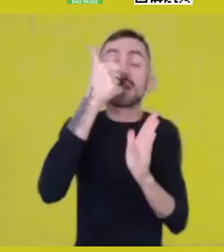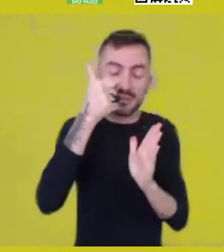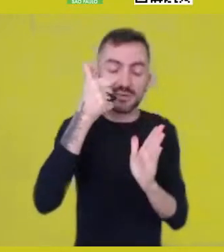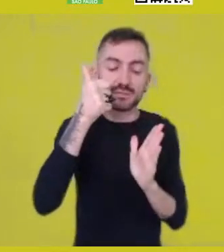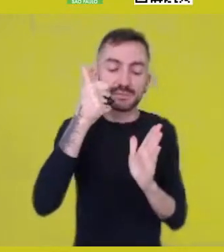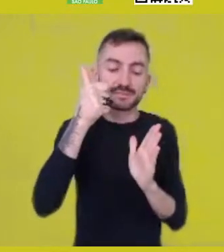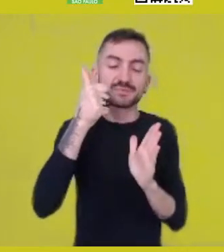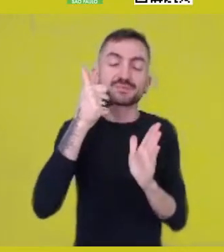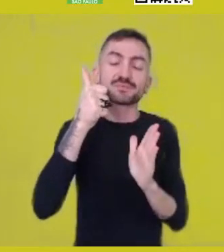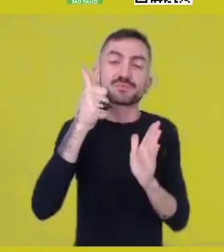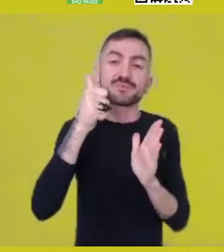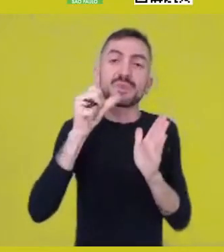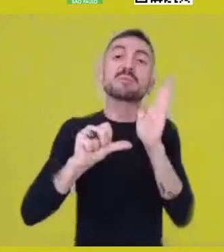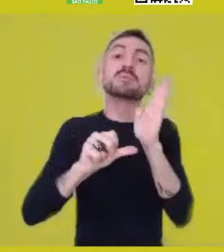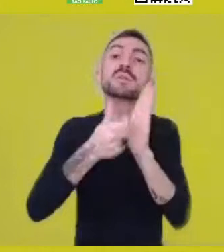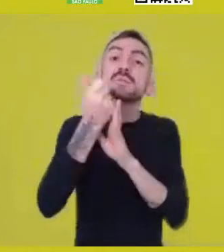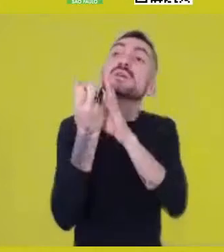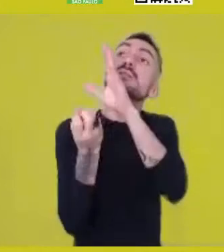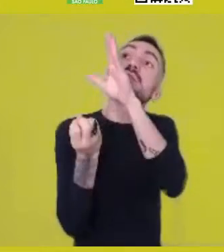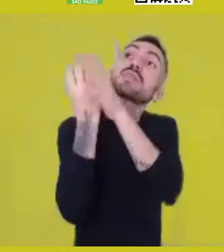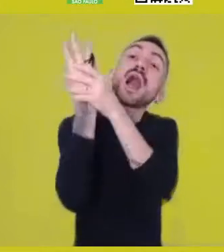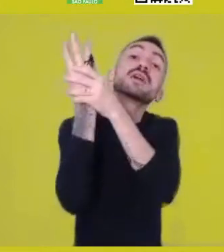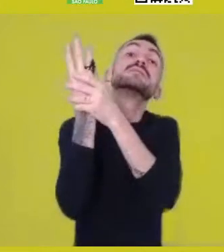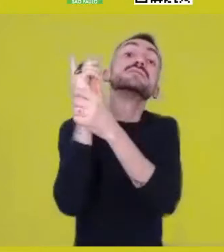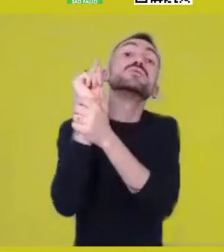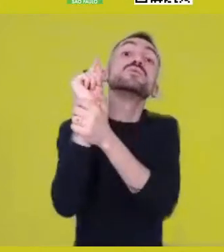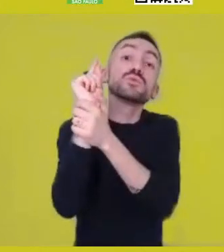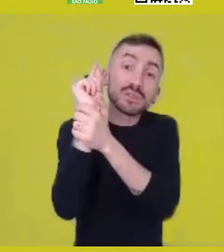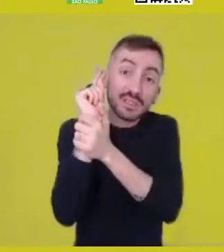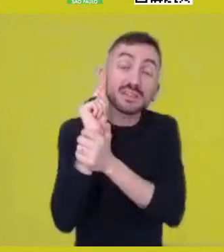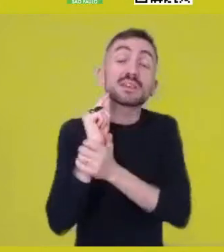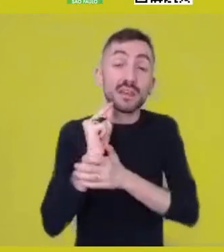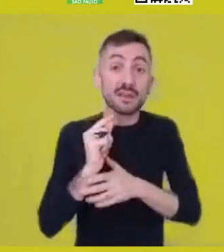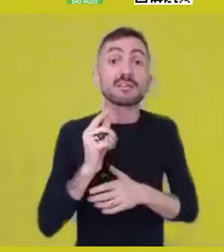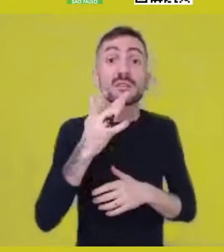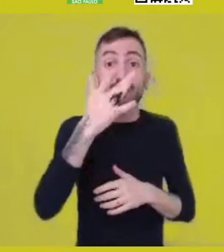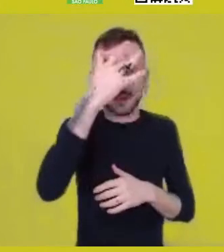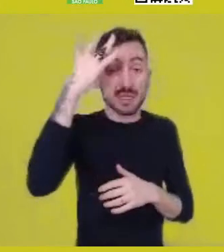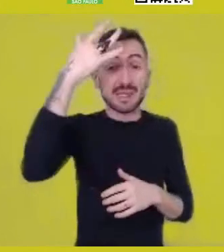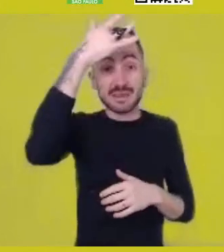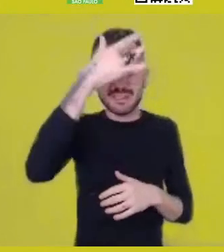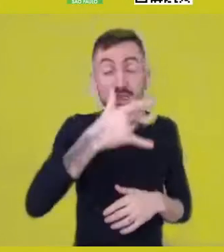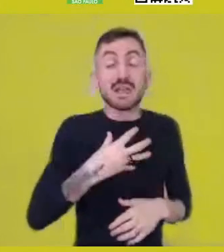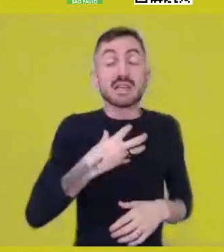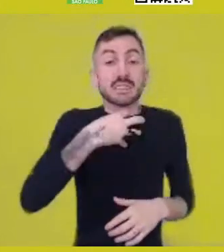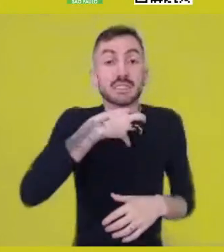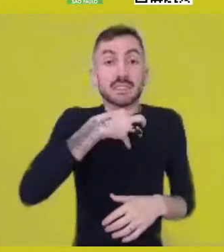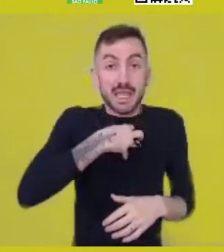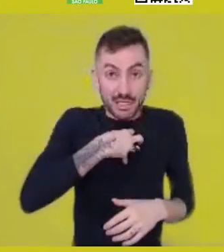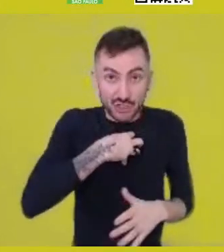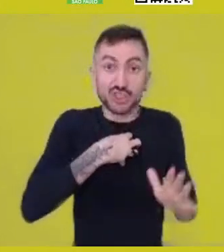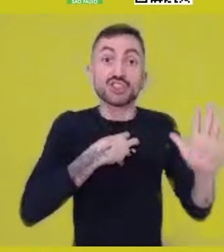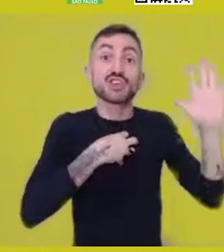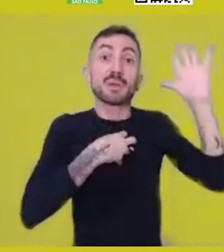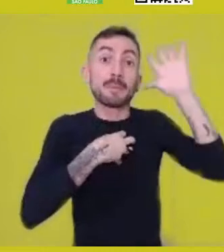Actually it feels, it thinks, and it coexists.